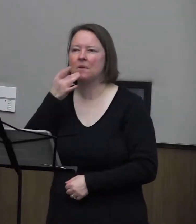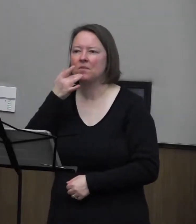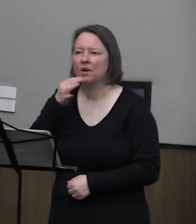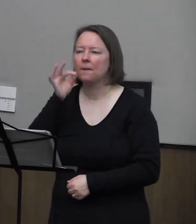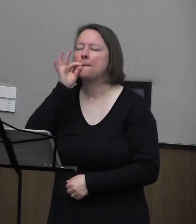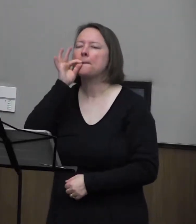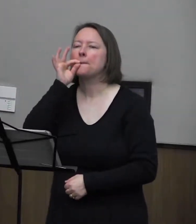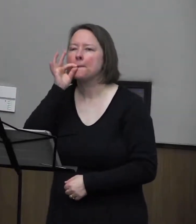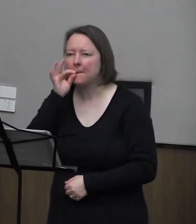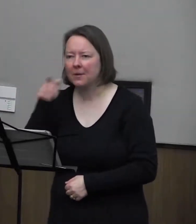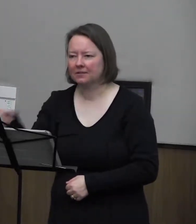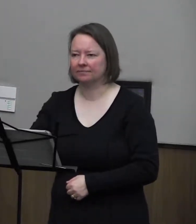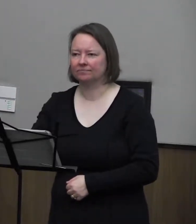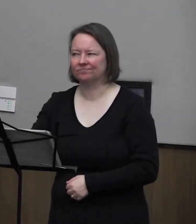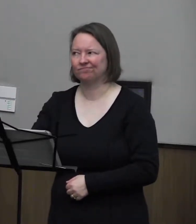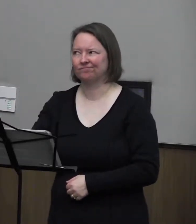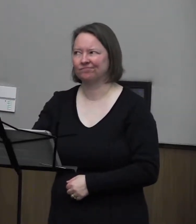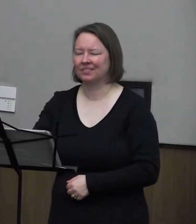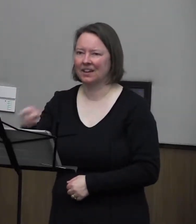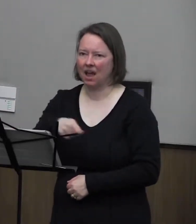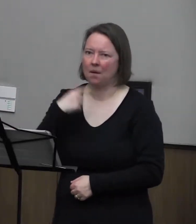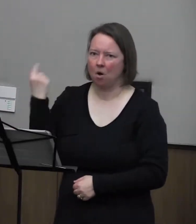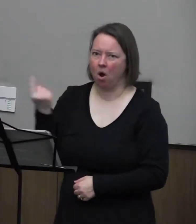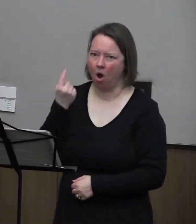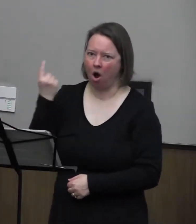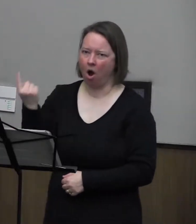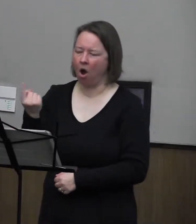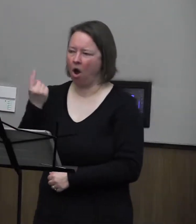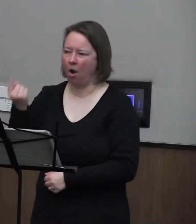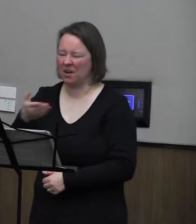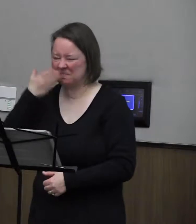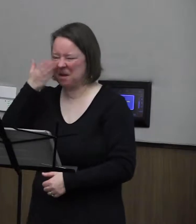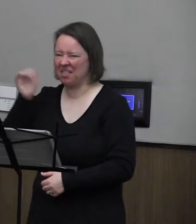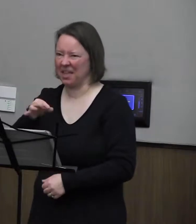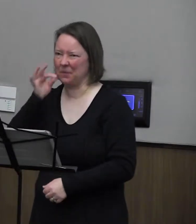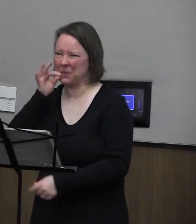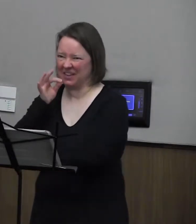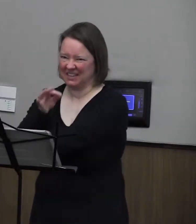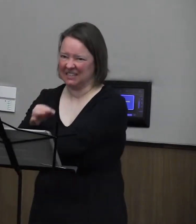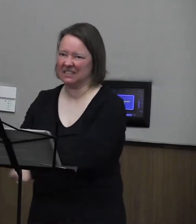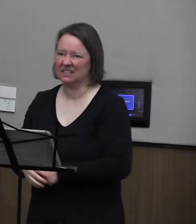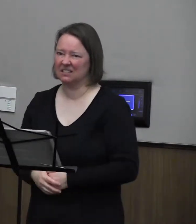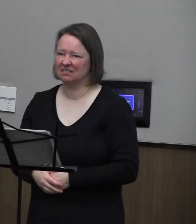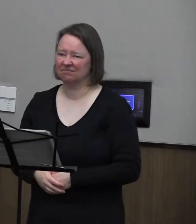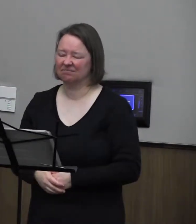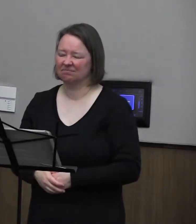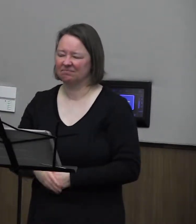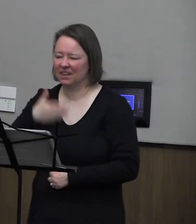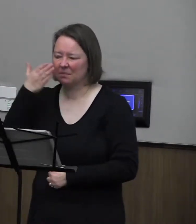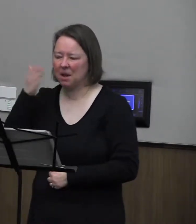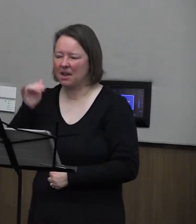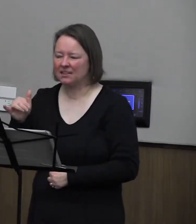I do not believe that I have ever been in his presence when he did that smell like weed. He smells like a sociologist.